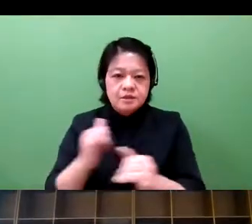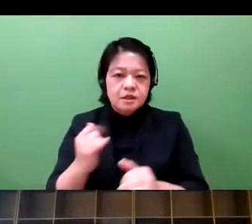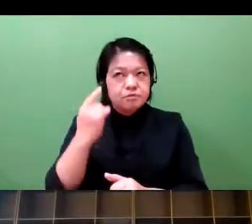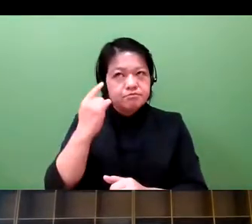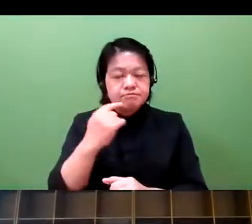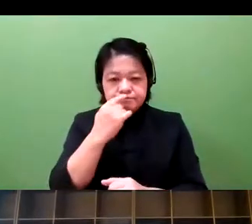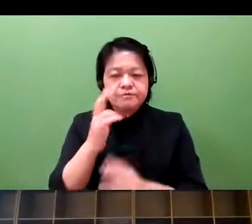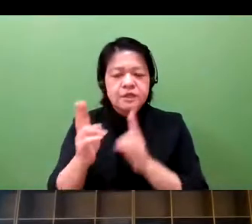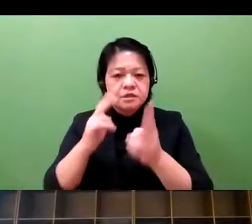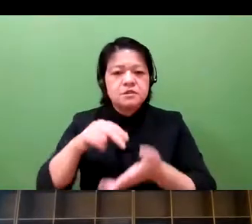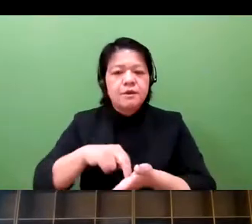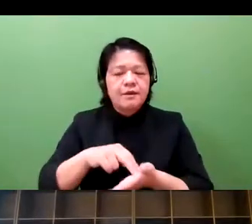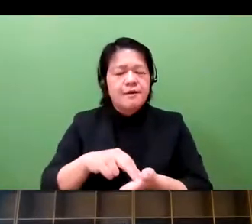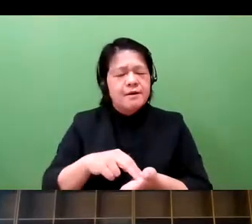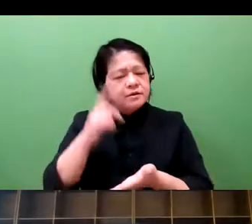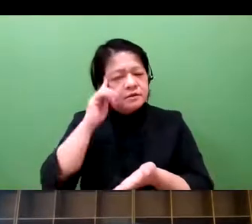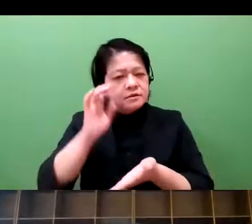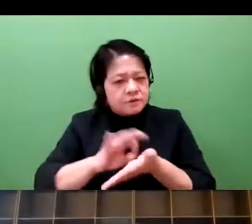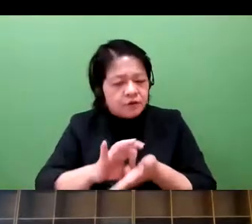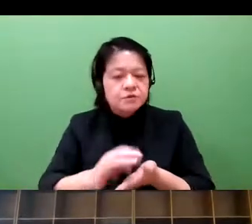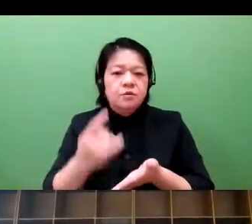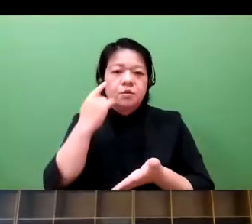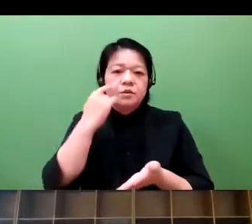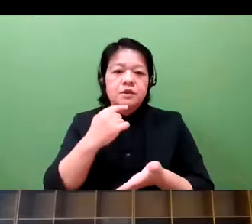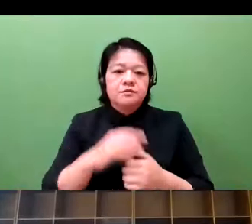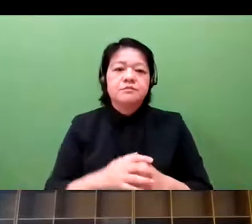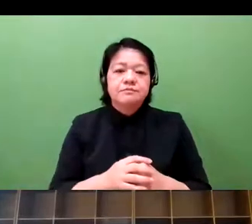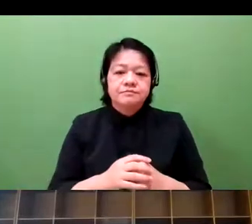or to be defensive-- to protect your own company.